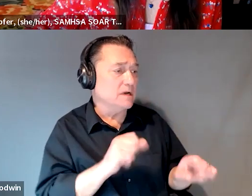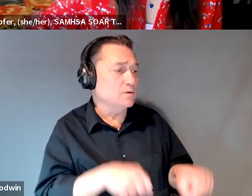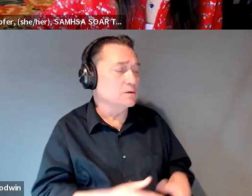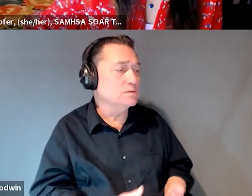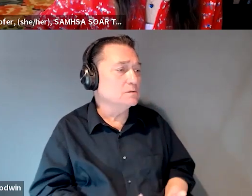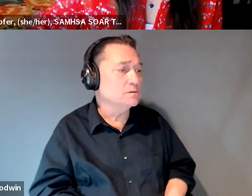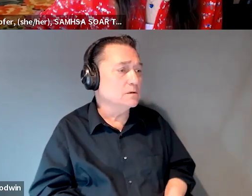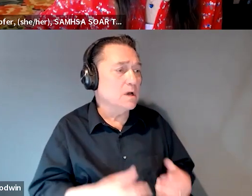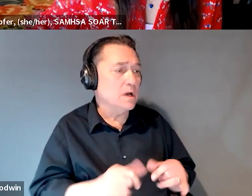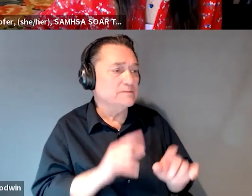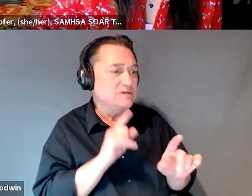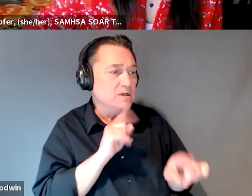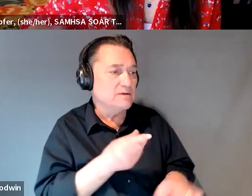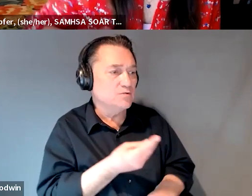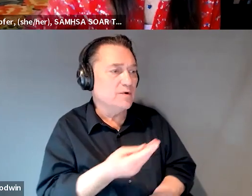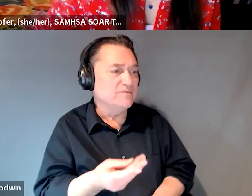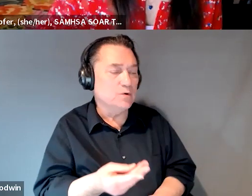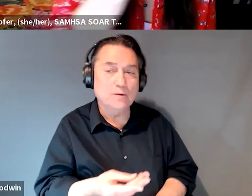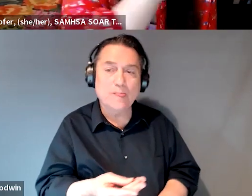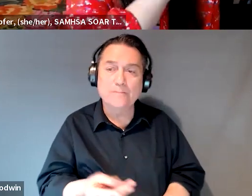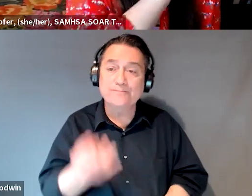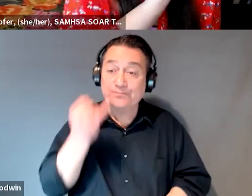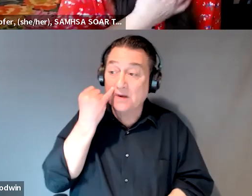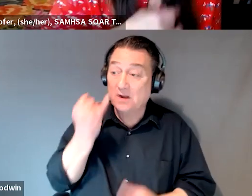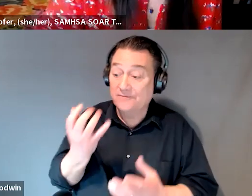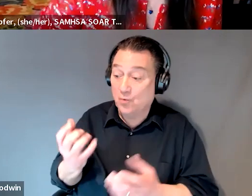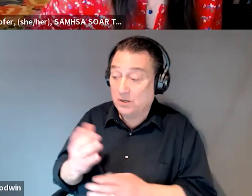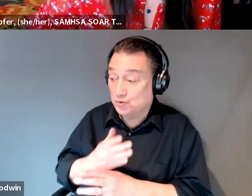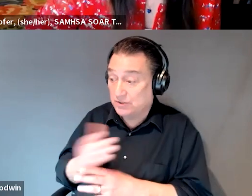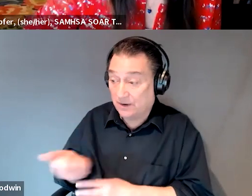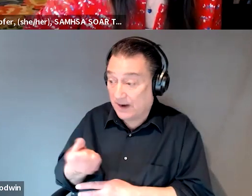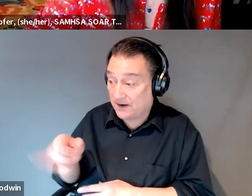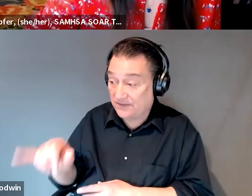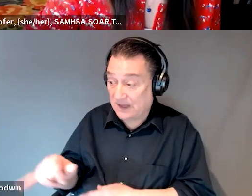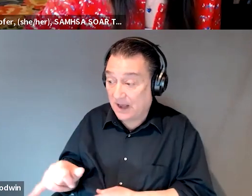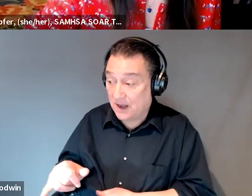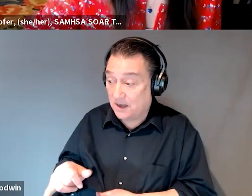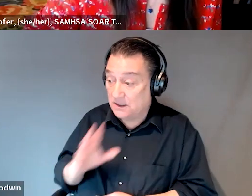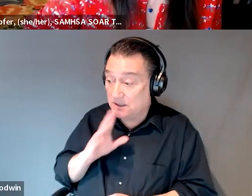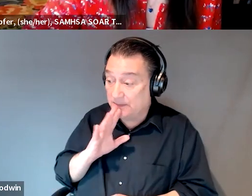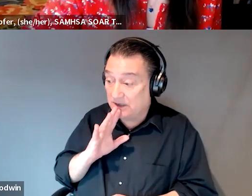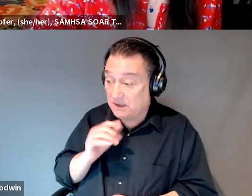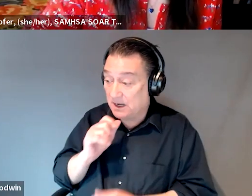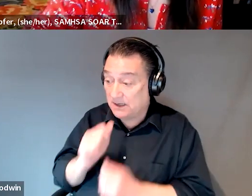I'm still answering, but. Well, so if you wanted to, yeah, share any of that verbally, Brandy. I know everyone's not reading in the Q and A,